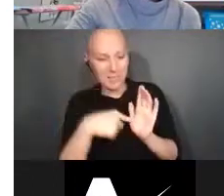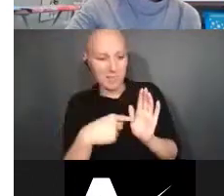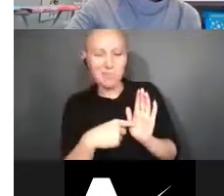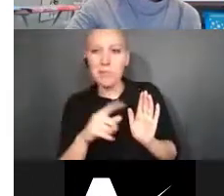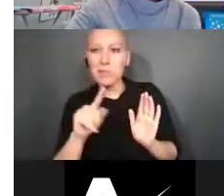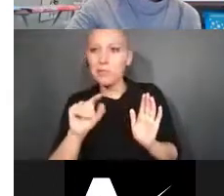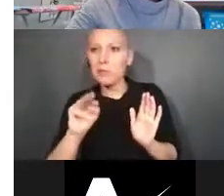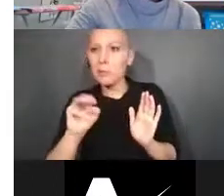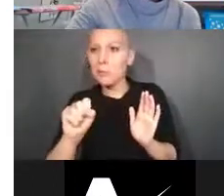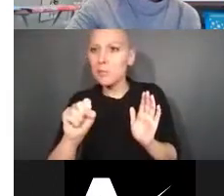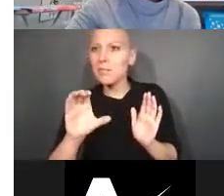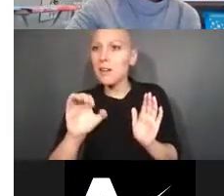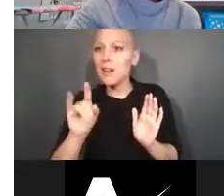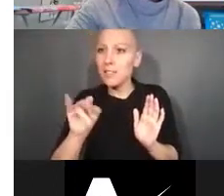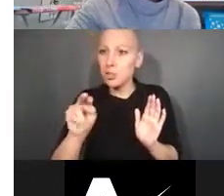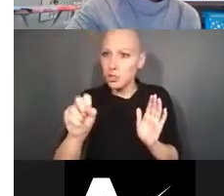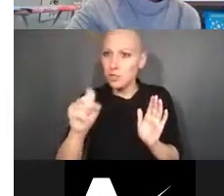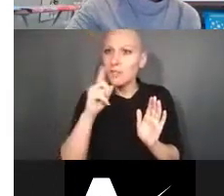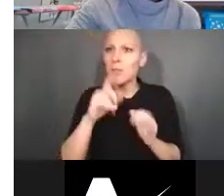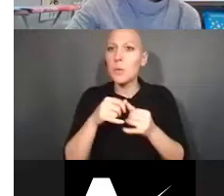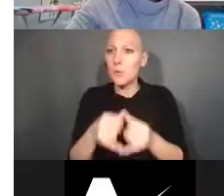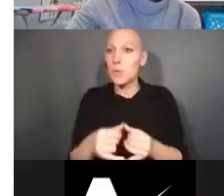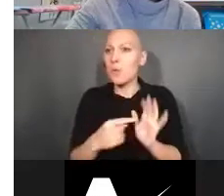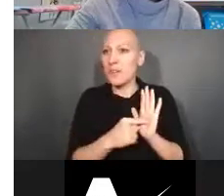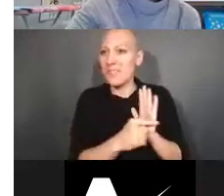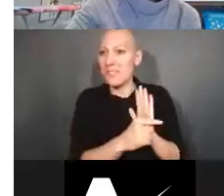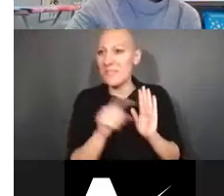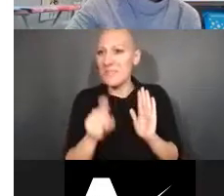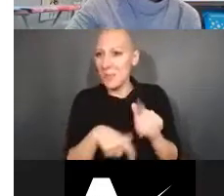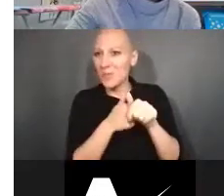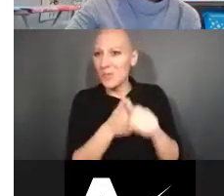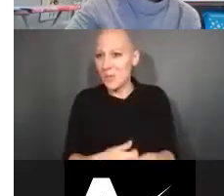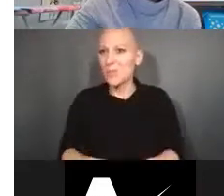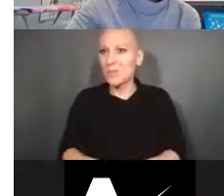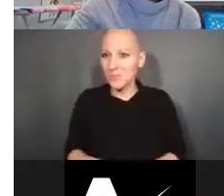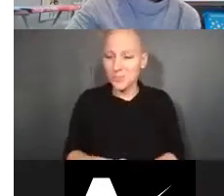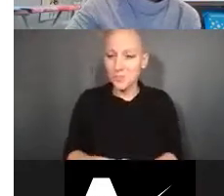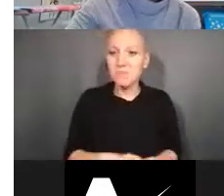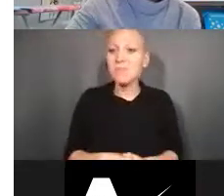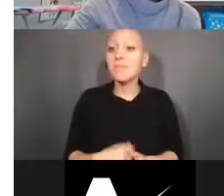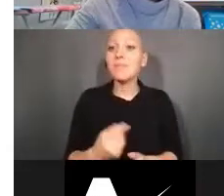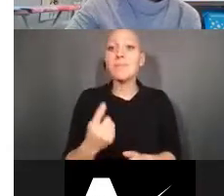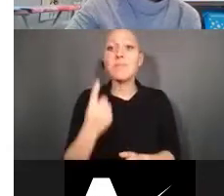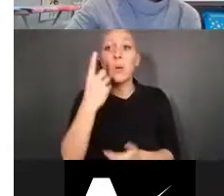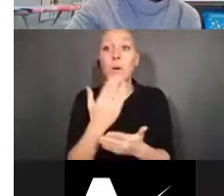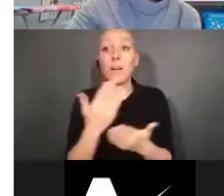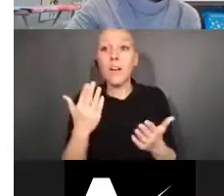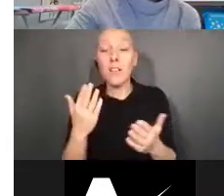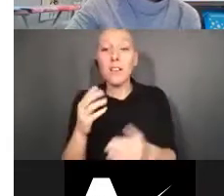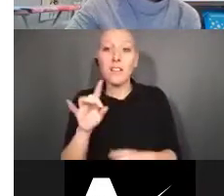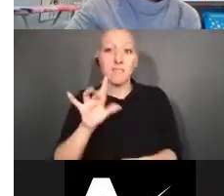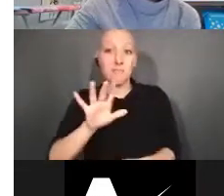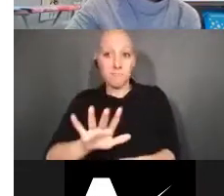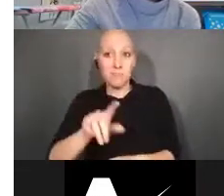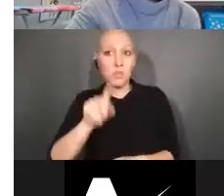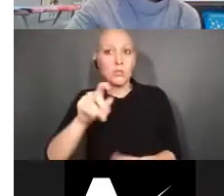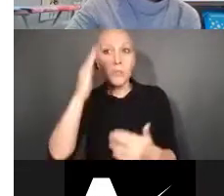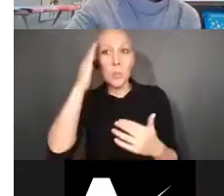And one of the just area to have on your radar is we have ...